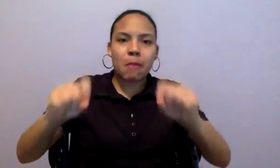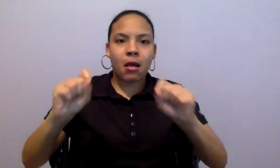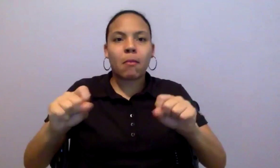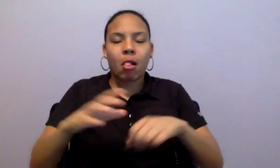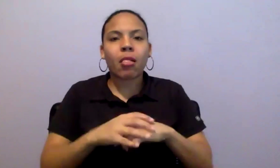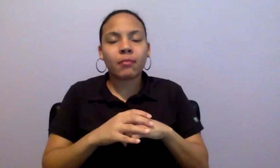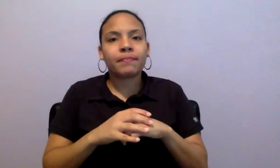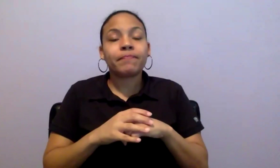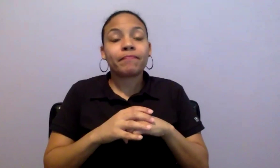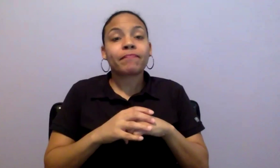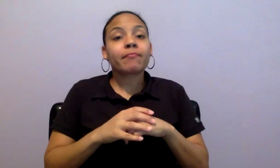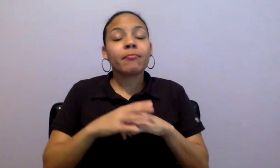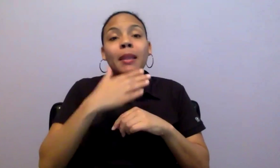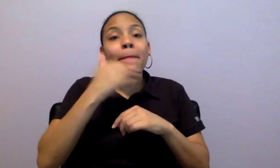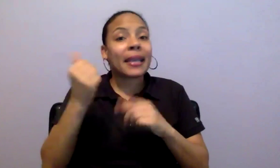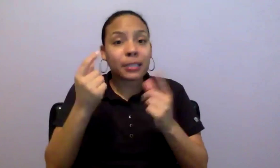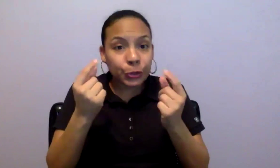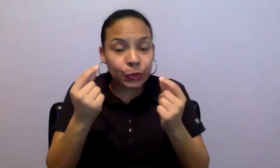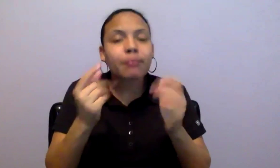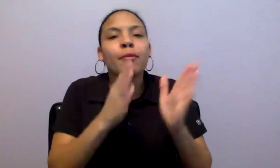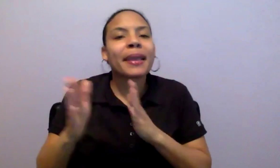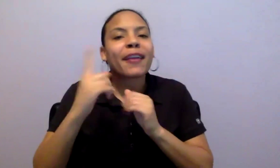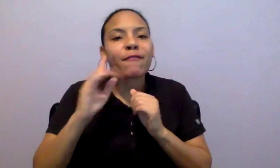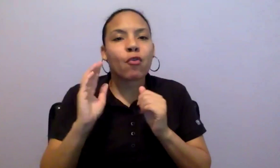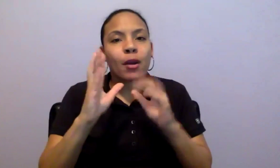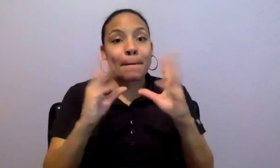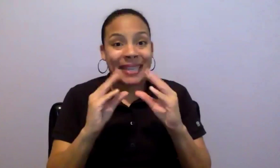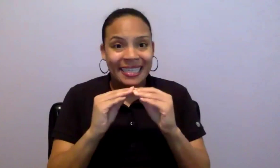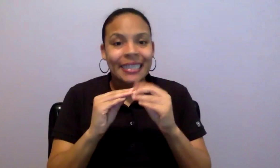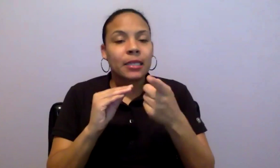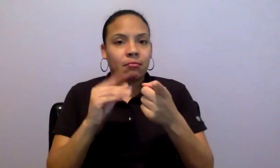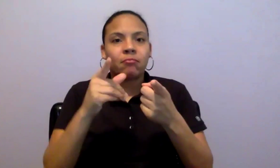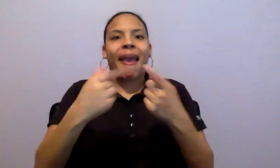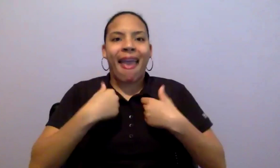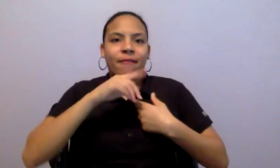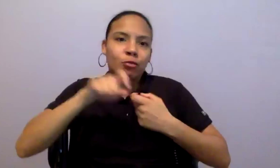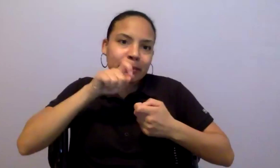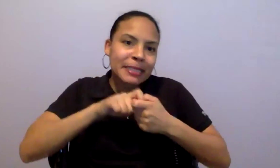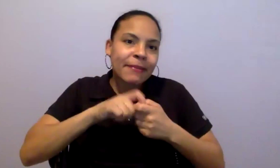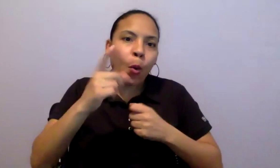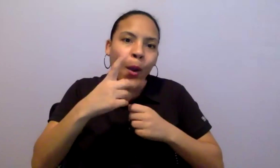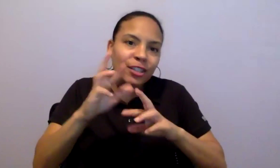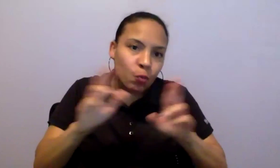questions tied to either a narrative question or a criteria or eligibility point. And we will be